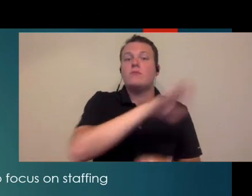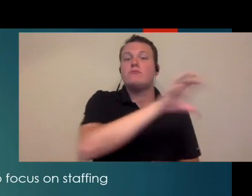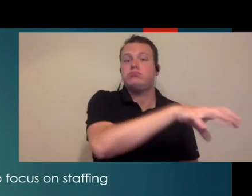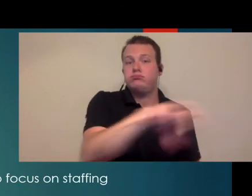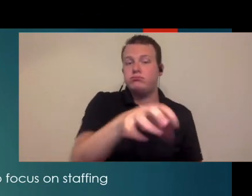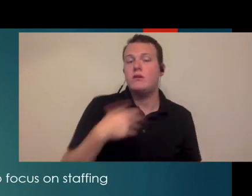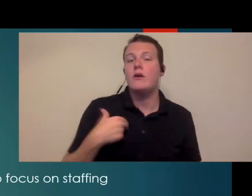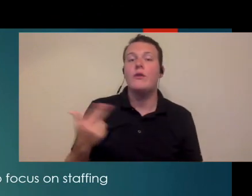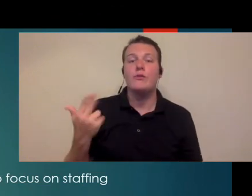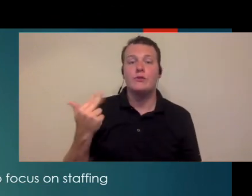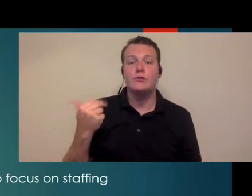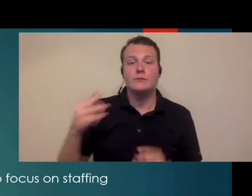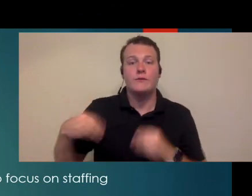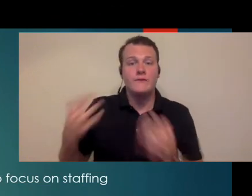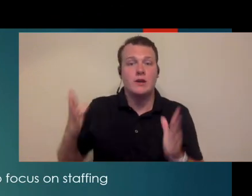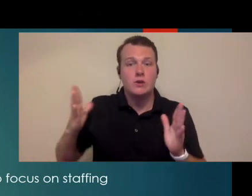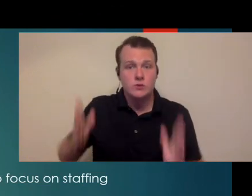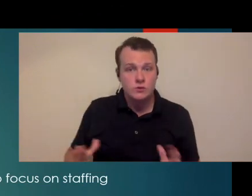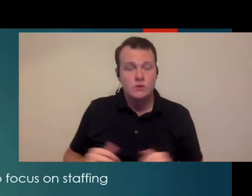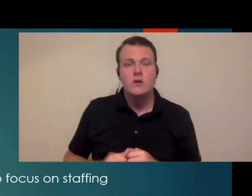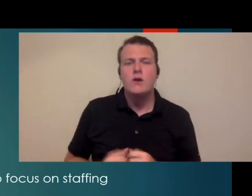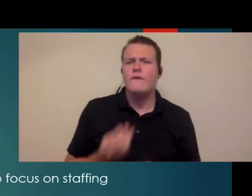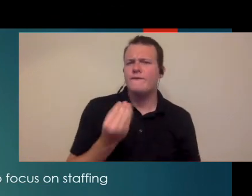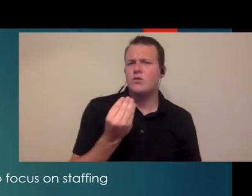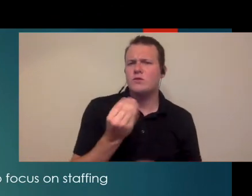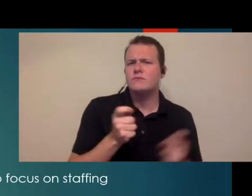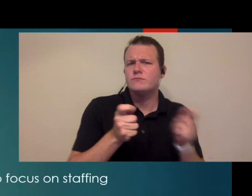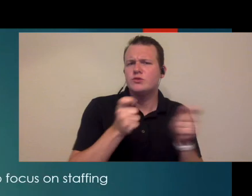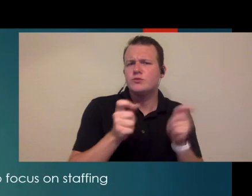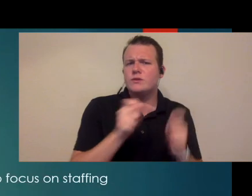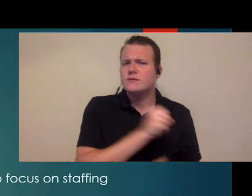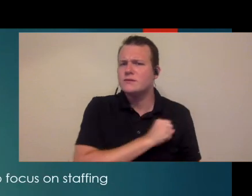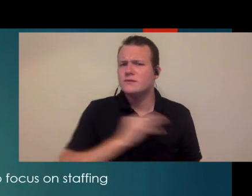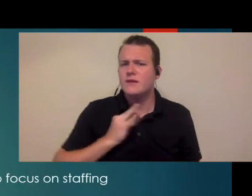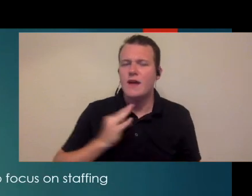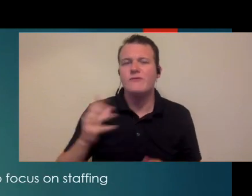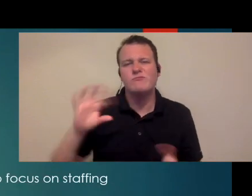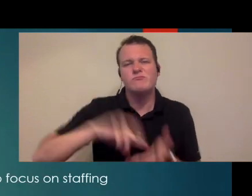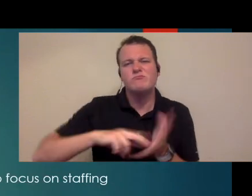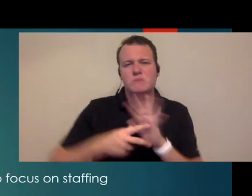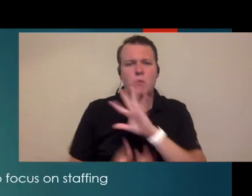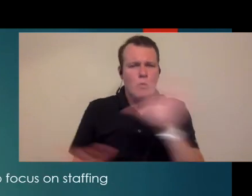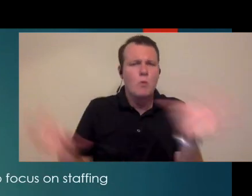currently have 13 providers and I think 14 administrative staff so we run with